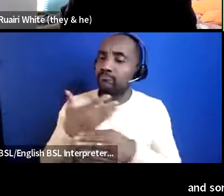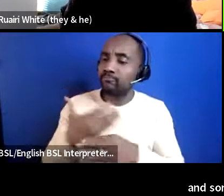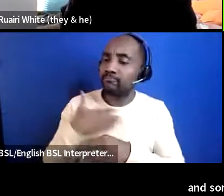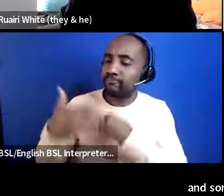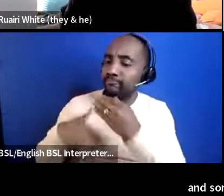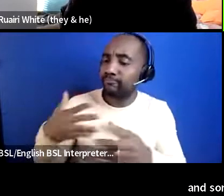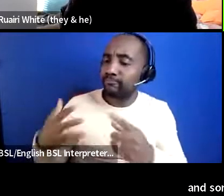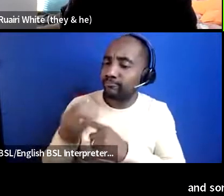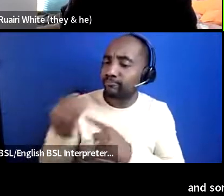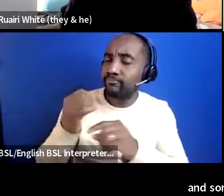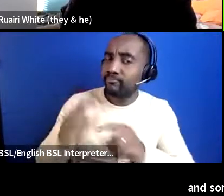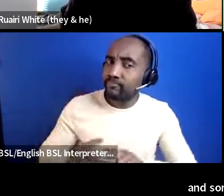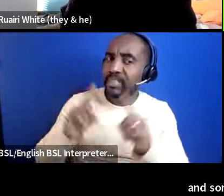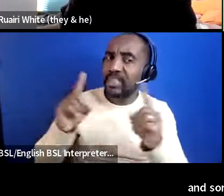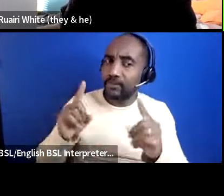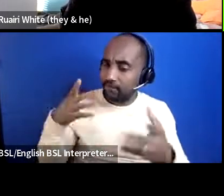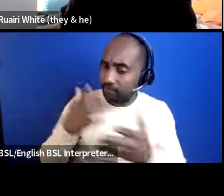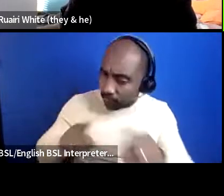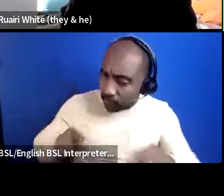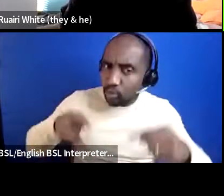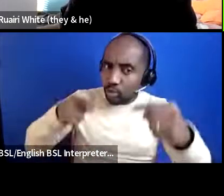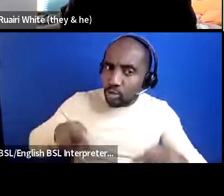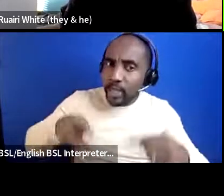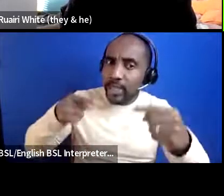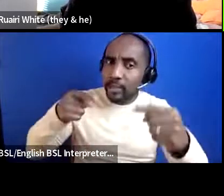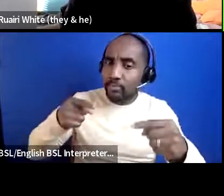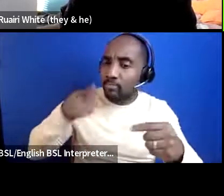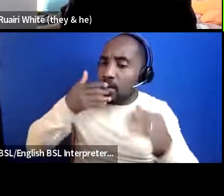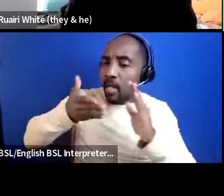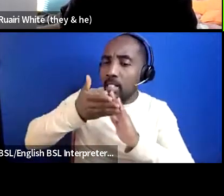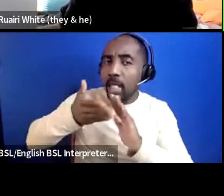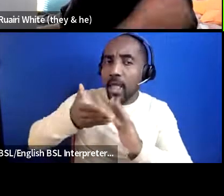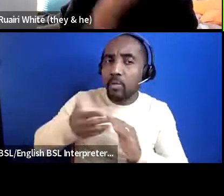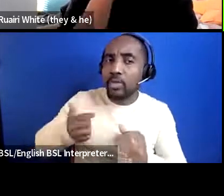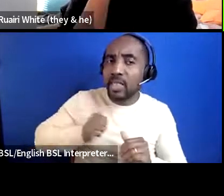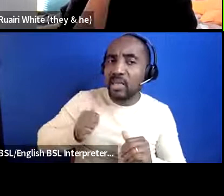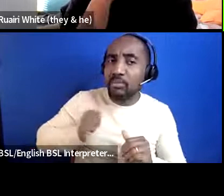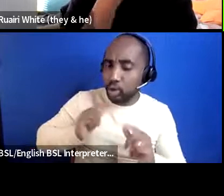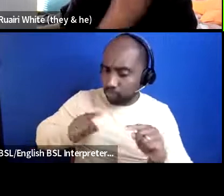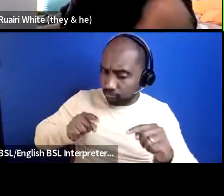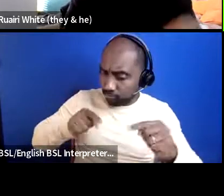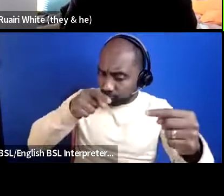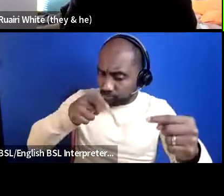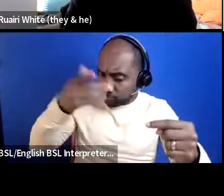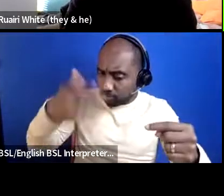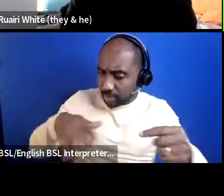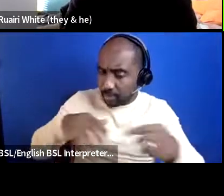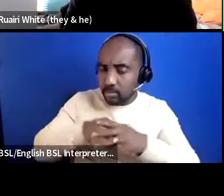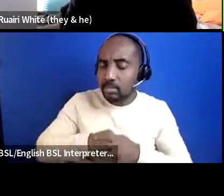we are challenging things and we are challenging those labels i think when we then work with uh